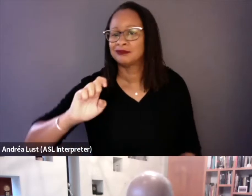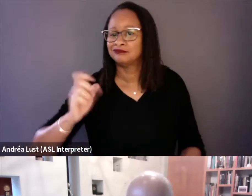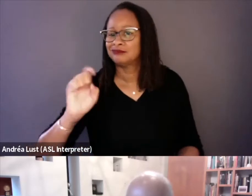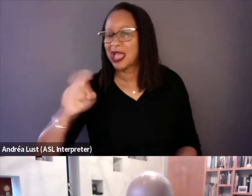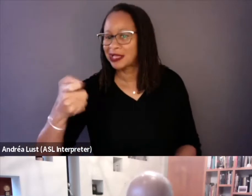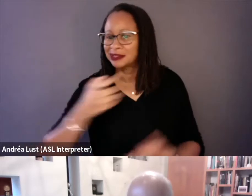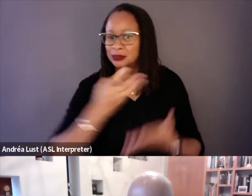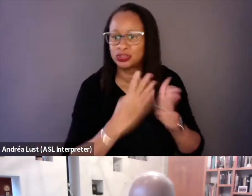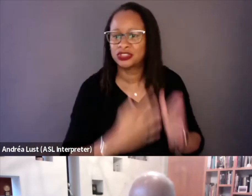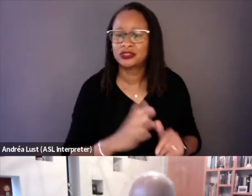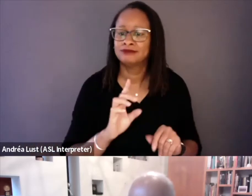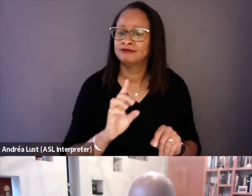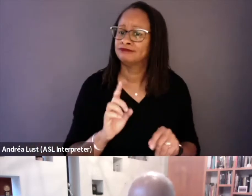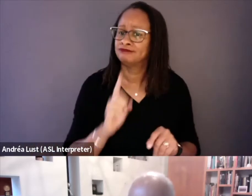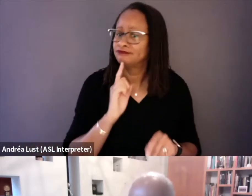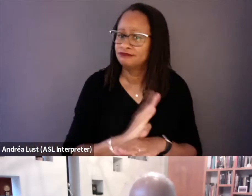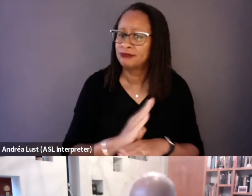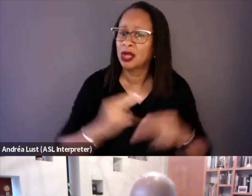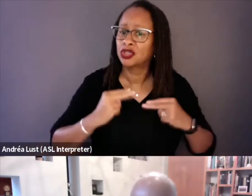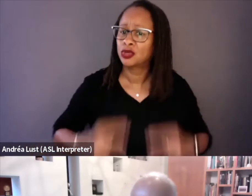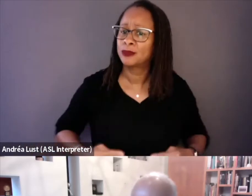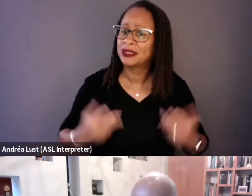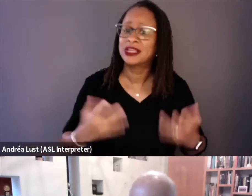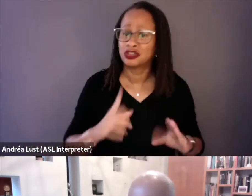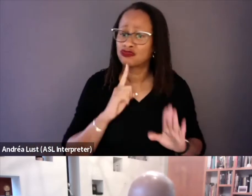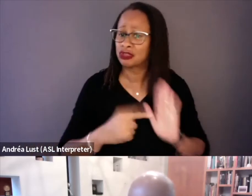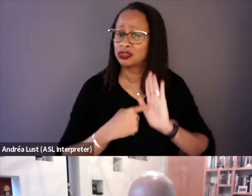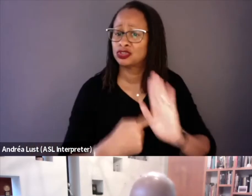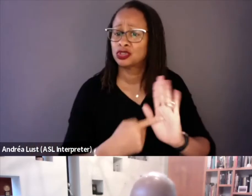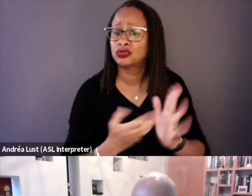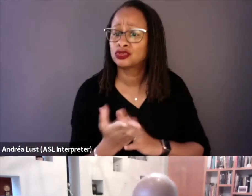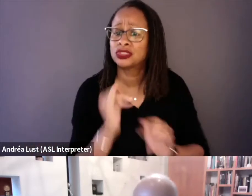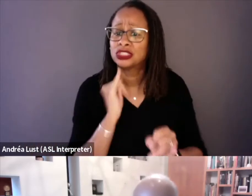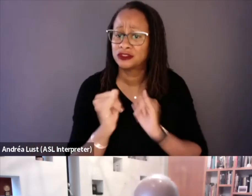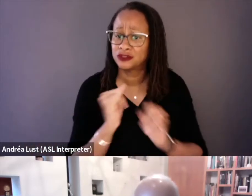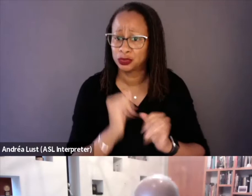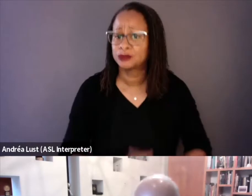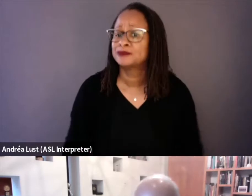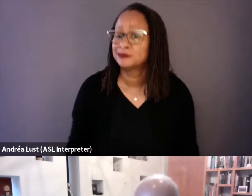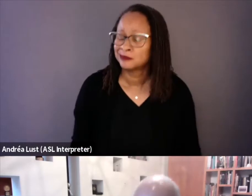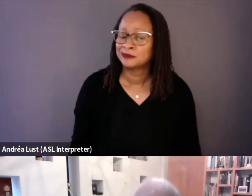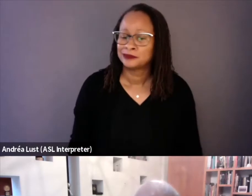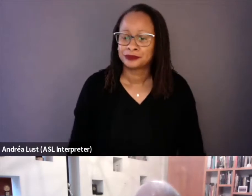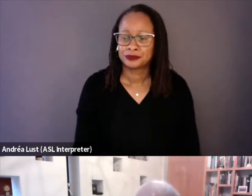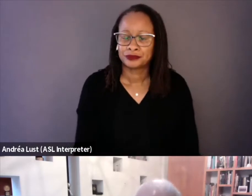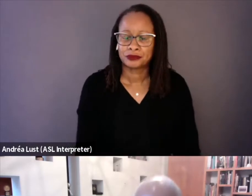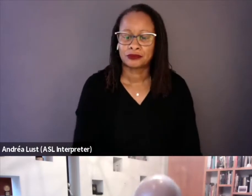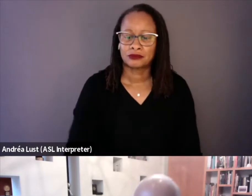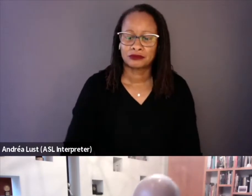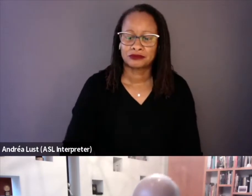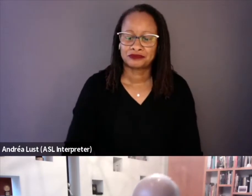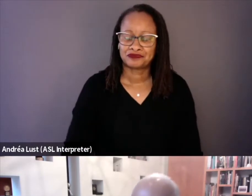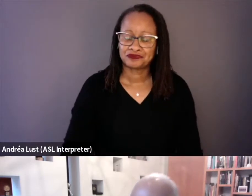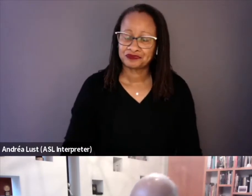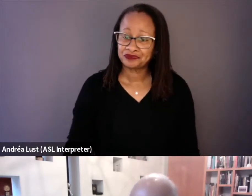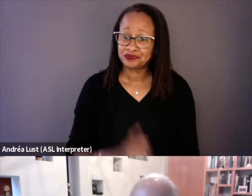And that really comes through through the interviews. Well, I think, I mean, part of the strength of the film is that